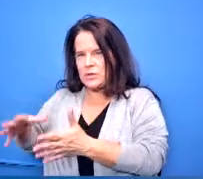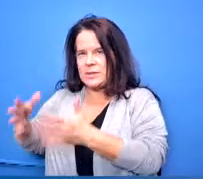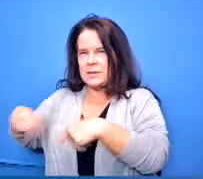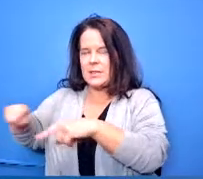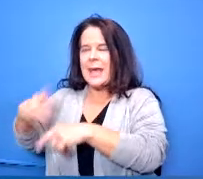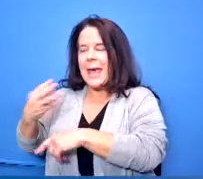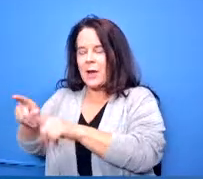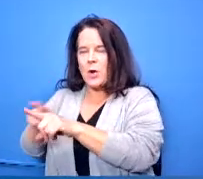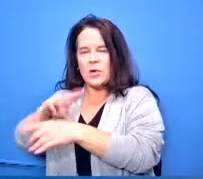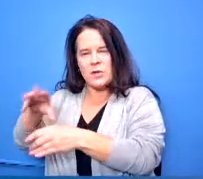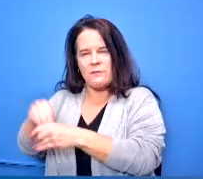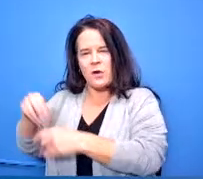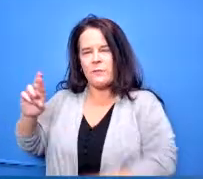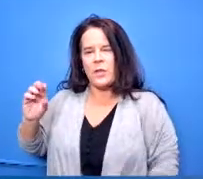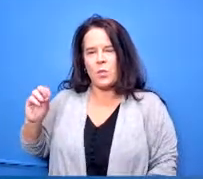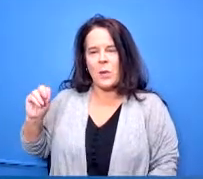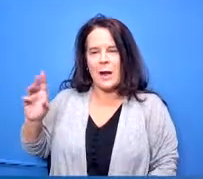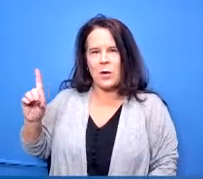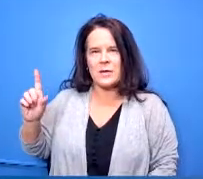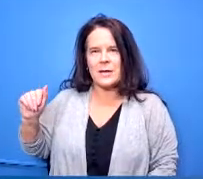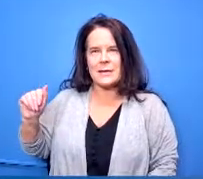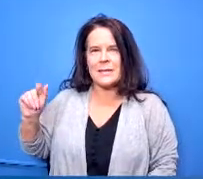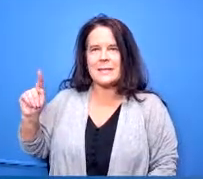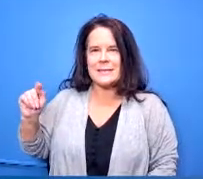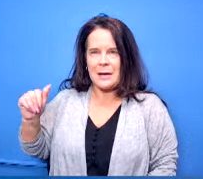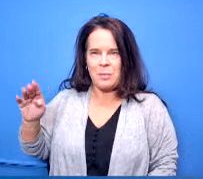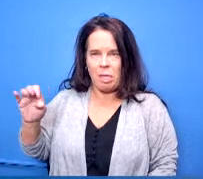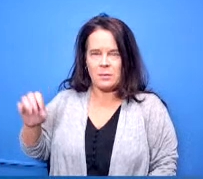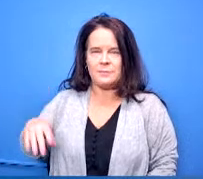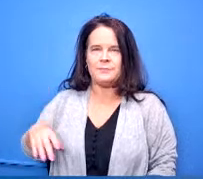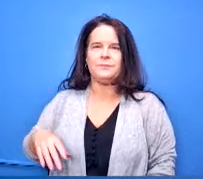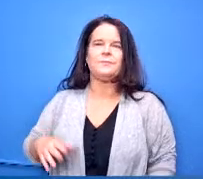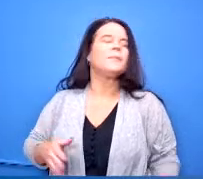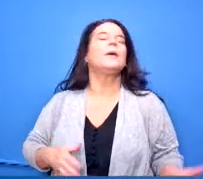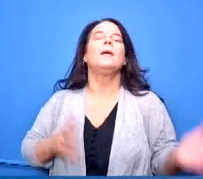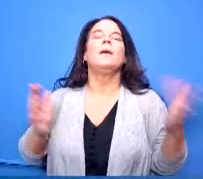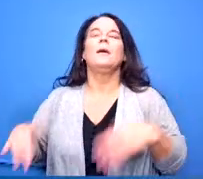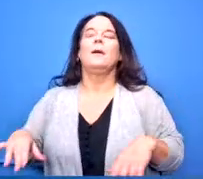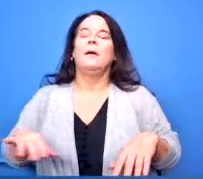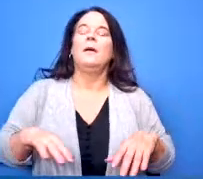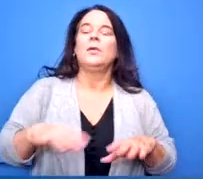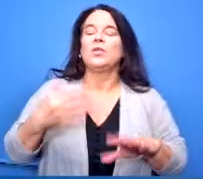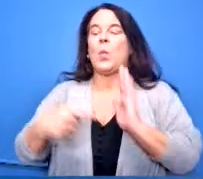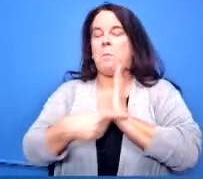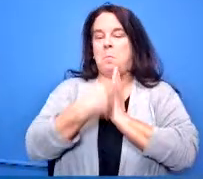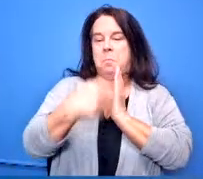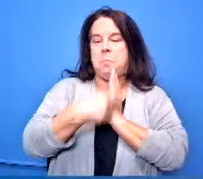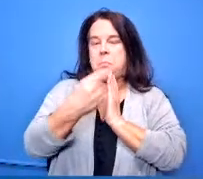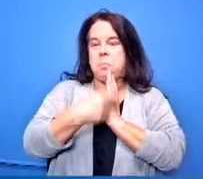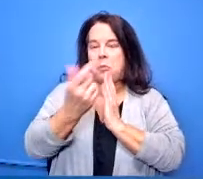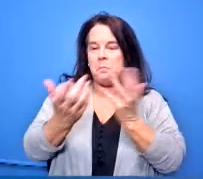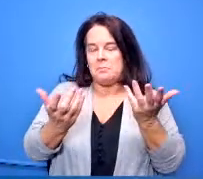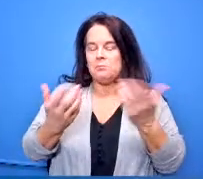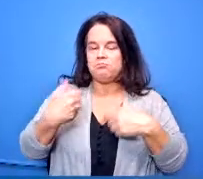so the program of studies booklet we put a copy of that on the website we print